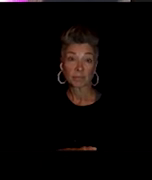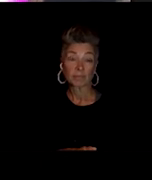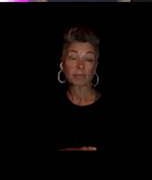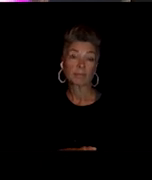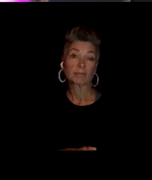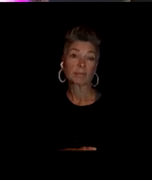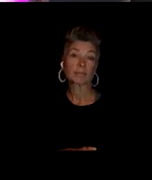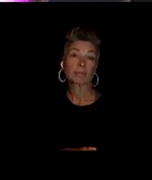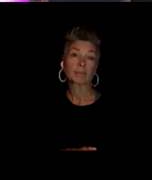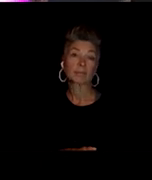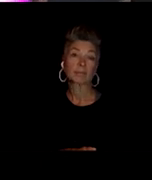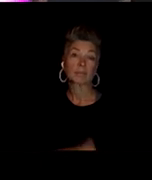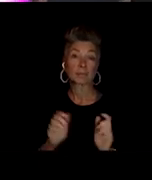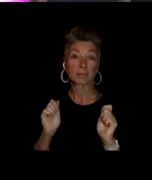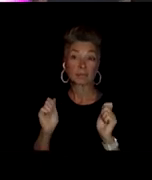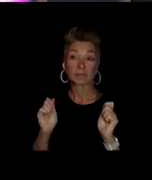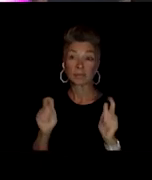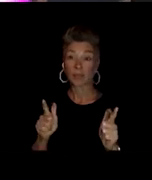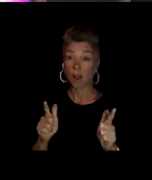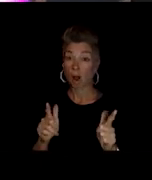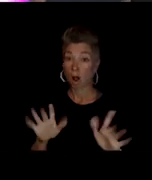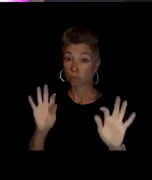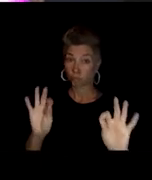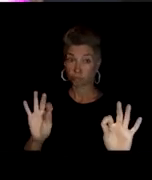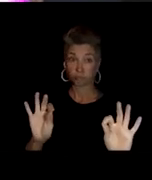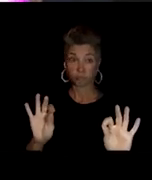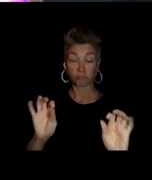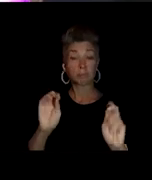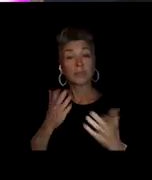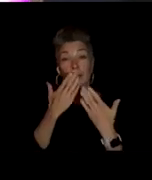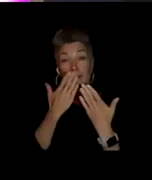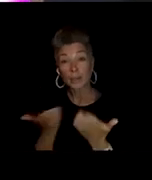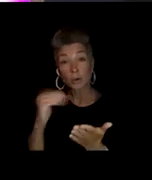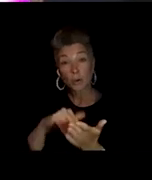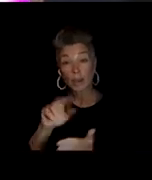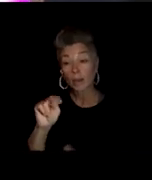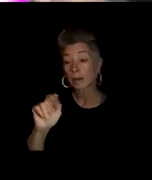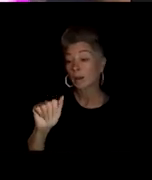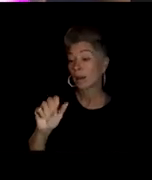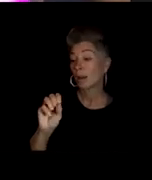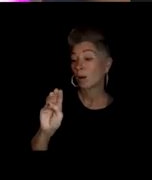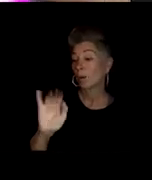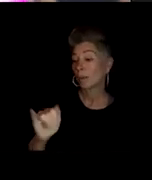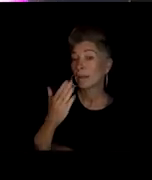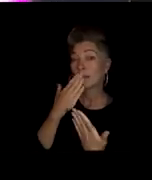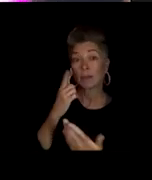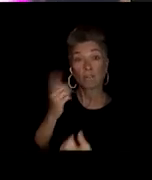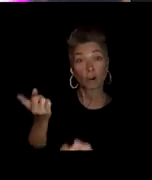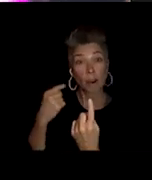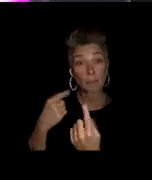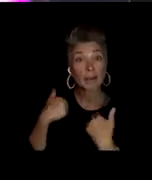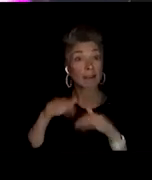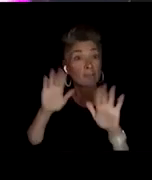All is good for the old order then. Thank you again Naomi, and thank you all for coming. Have a wonderful night.